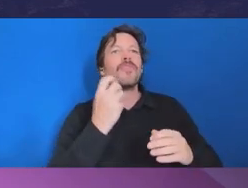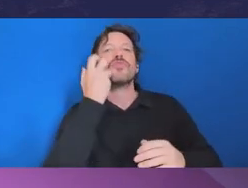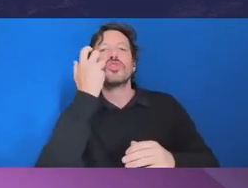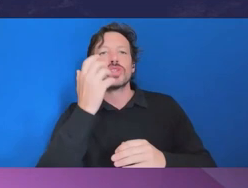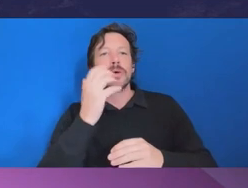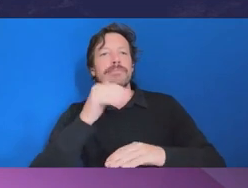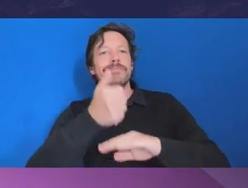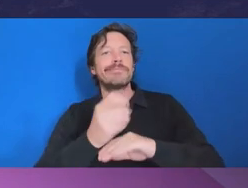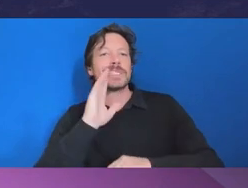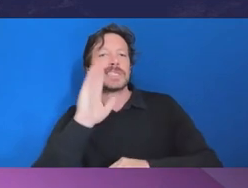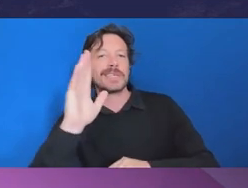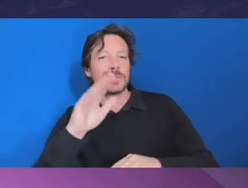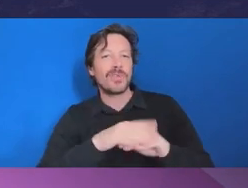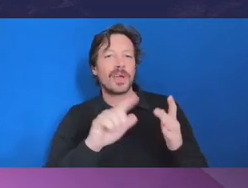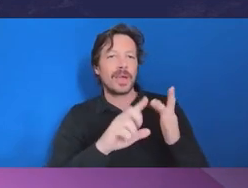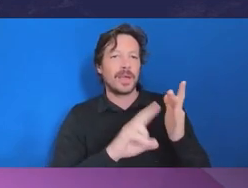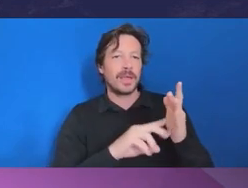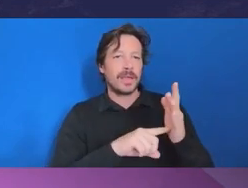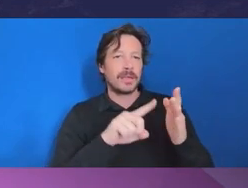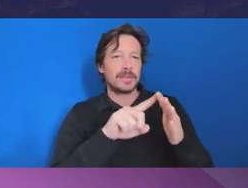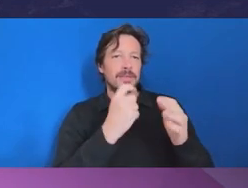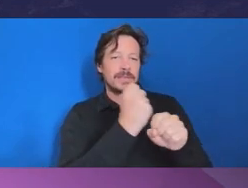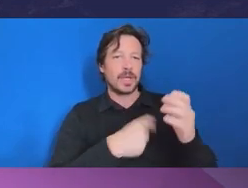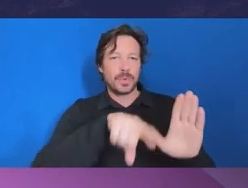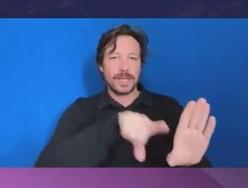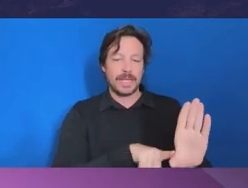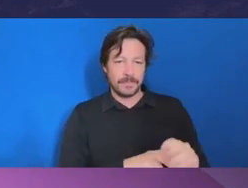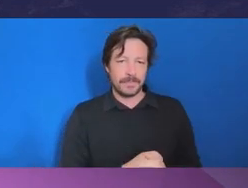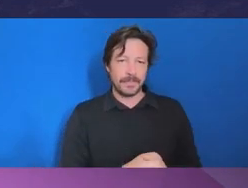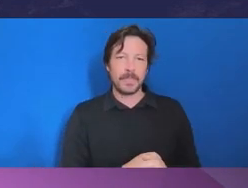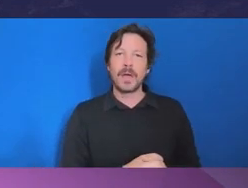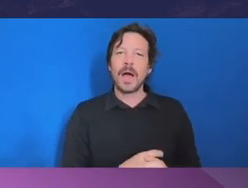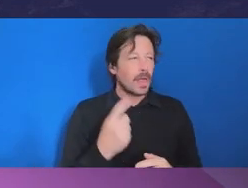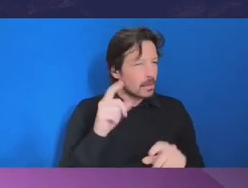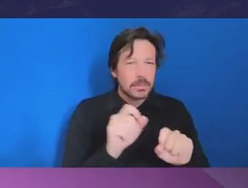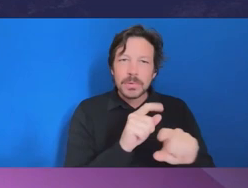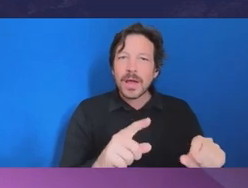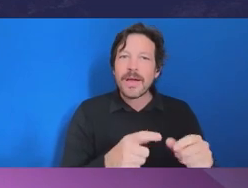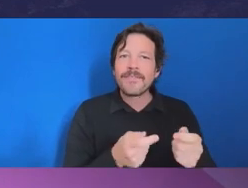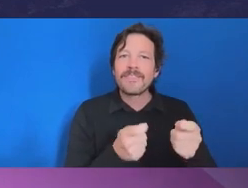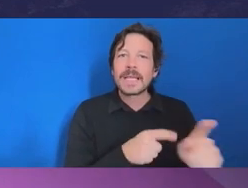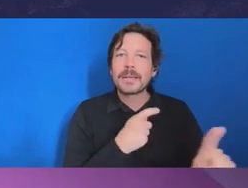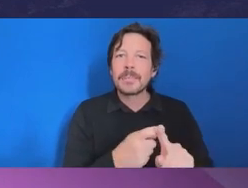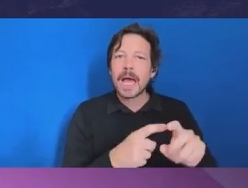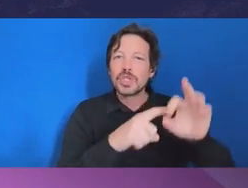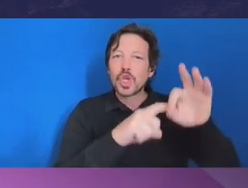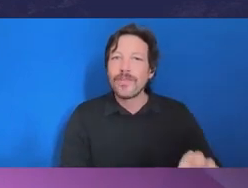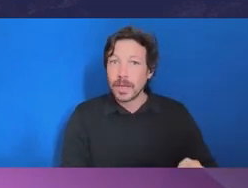After the session today, I understand that you’ll receive a feedback survey. So we really strongly encourage you to provide any feedback